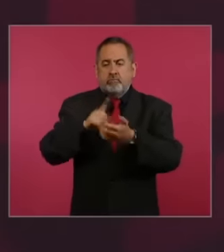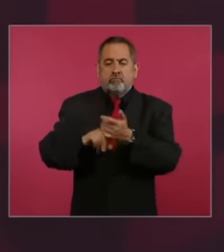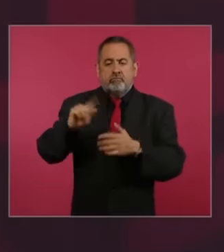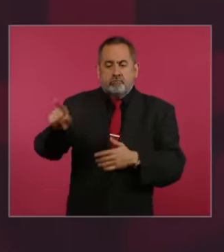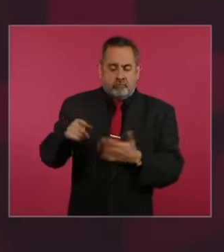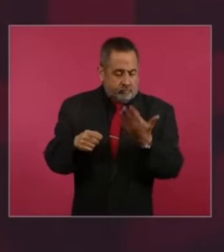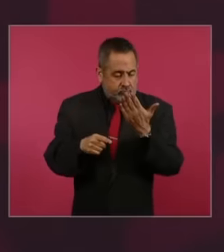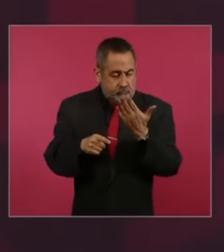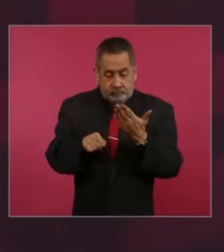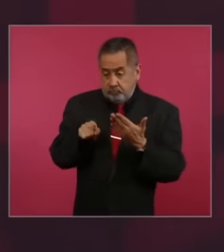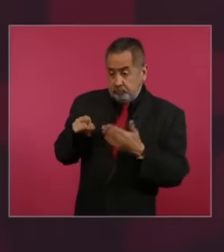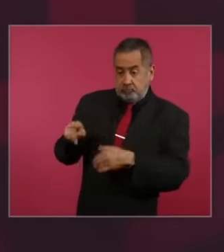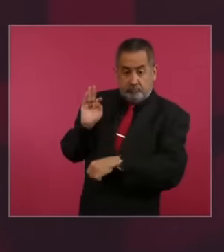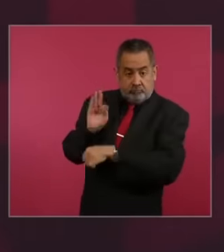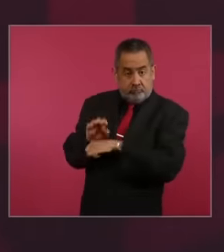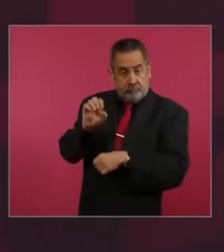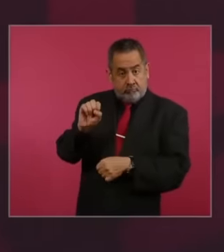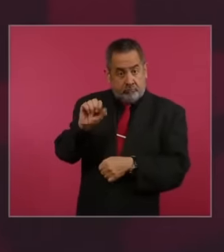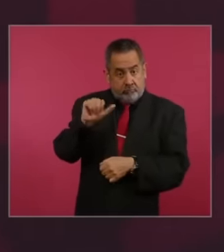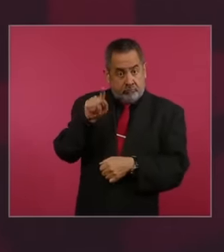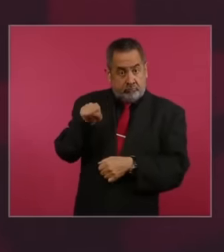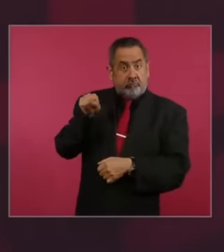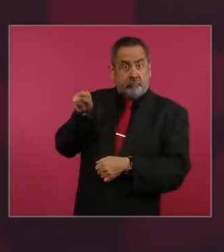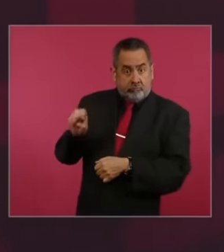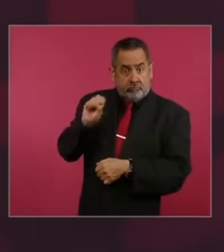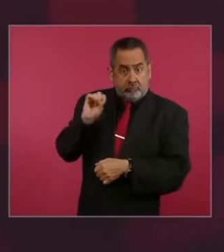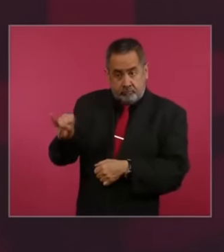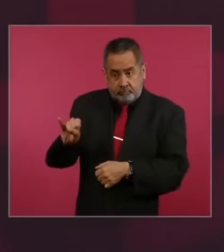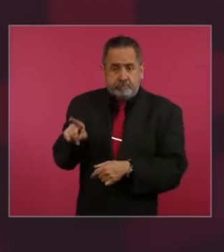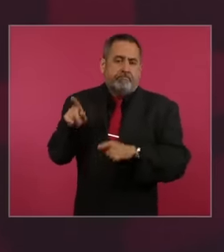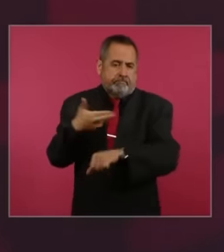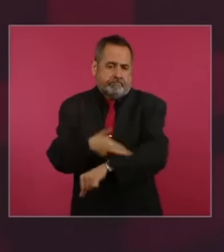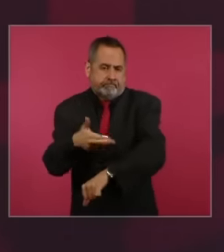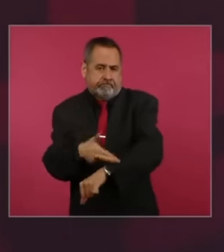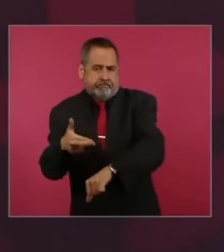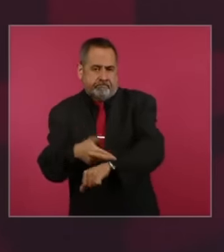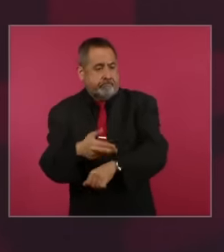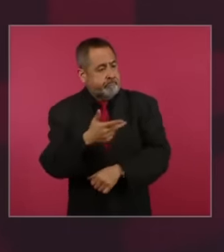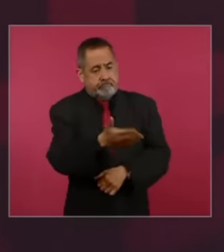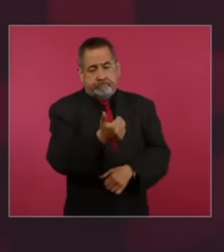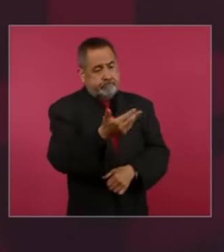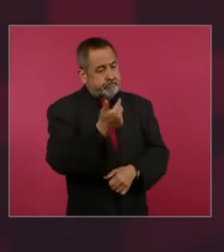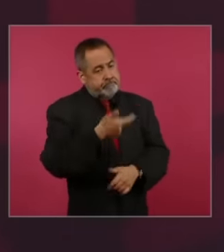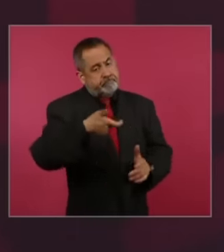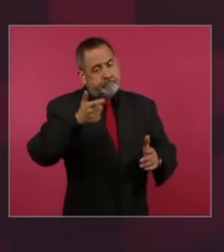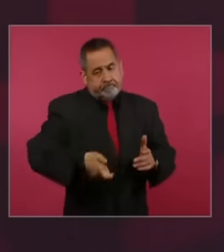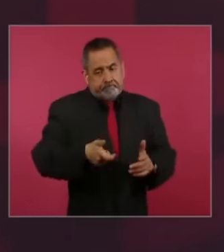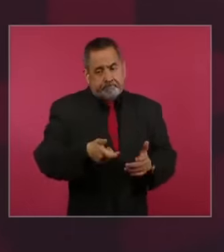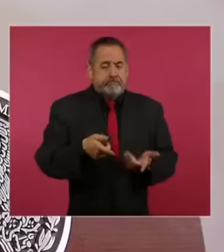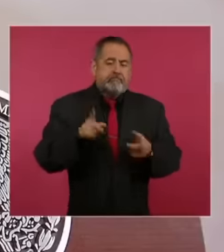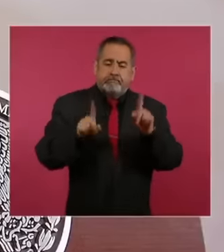favor Then the administrative execution procedures that are included in the